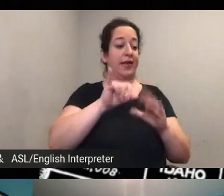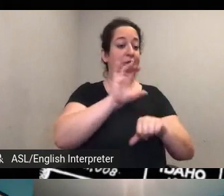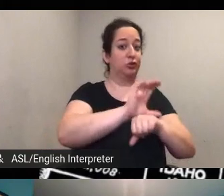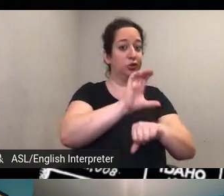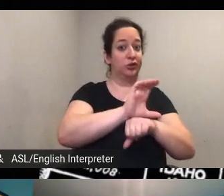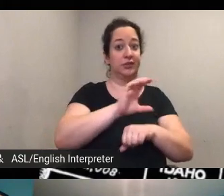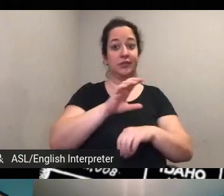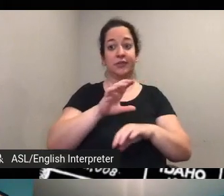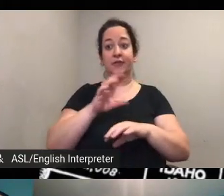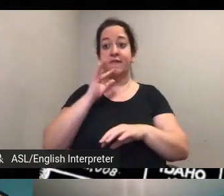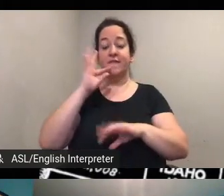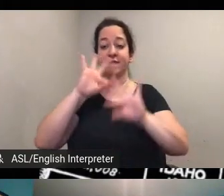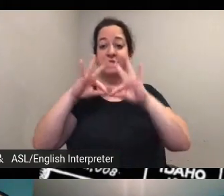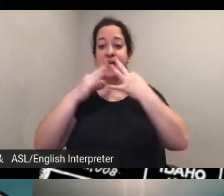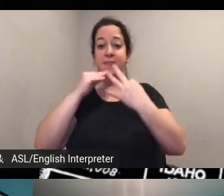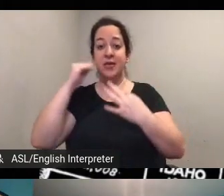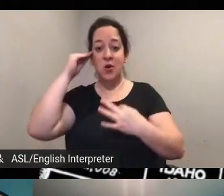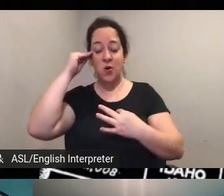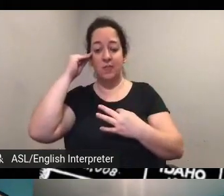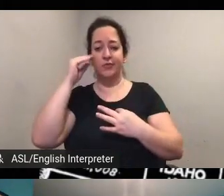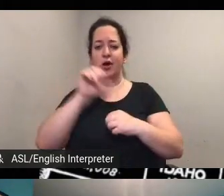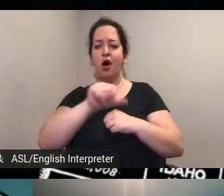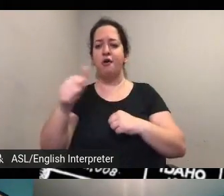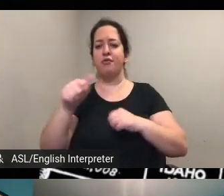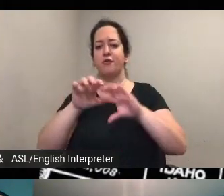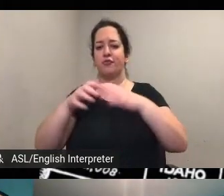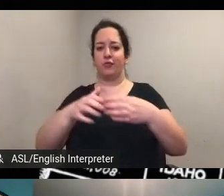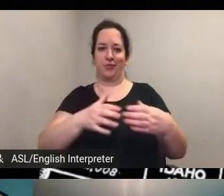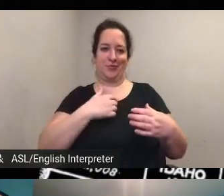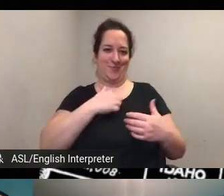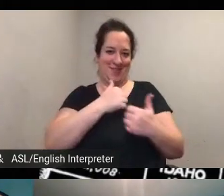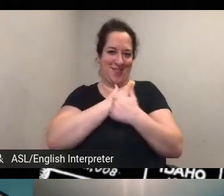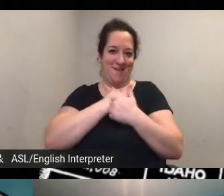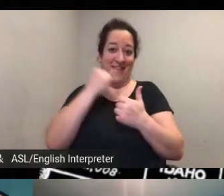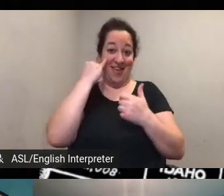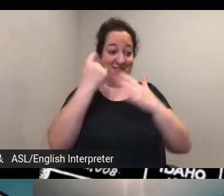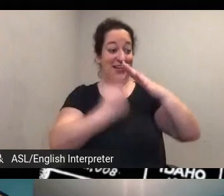and now you all would love to add those especially if they can be digitized so